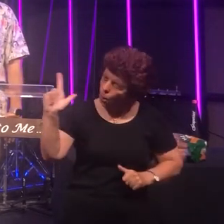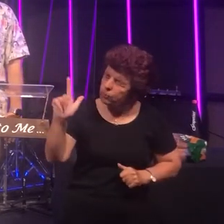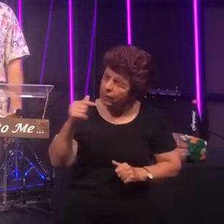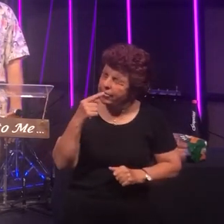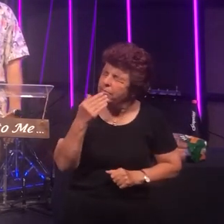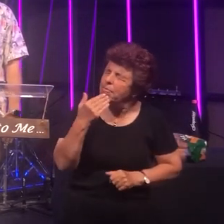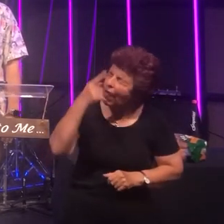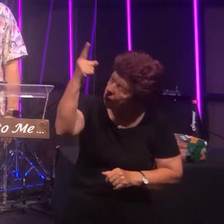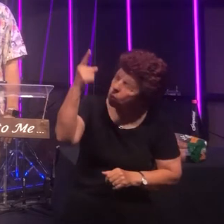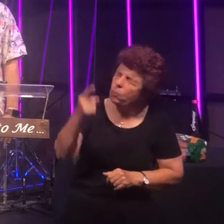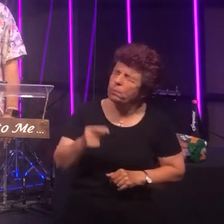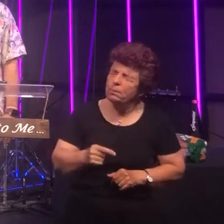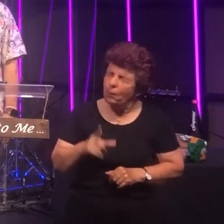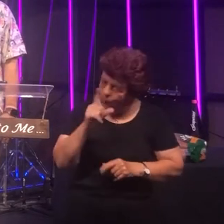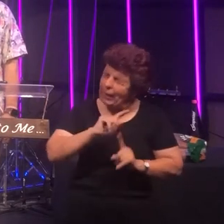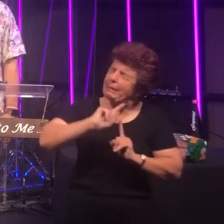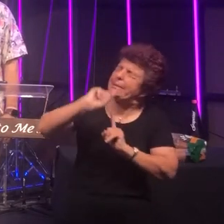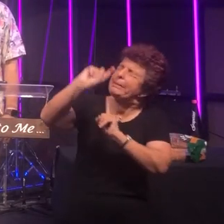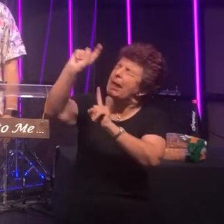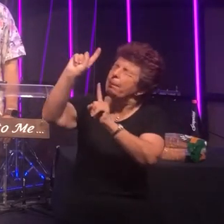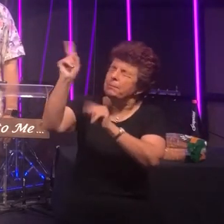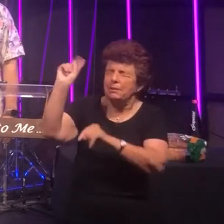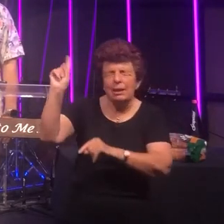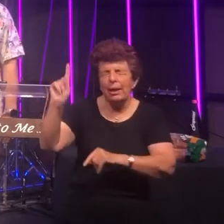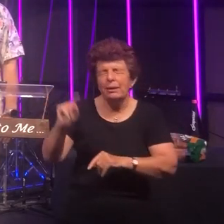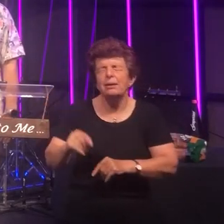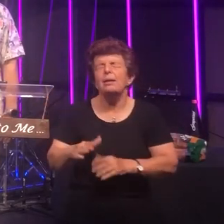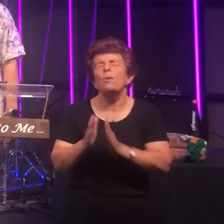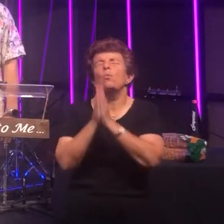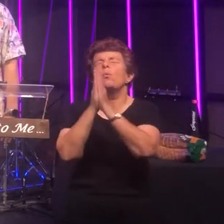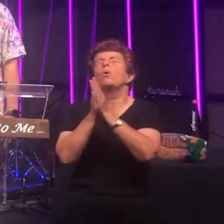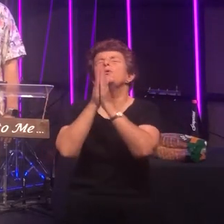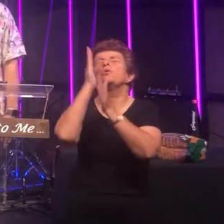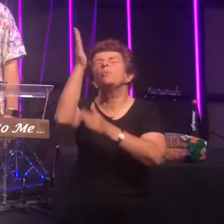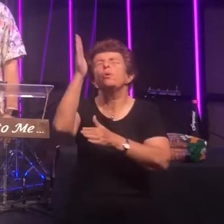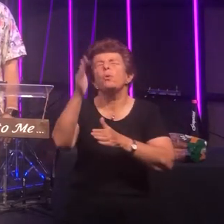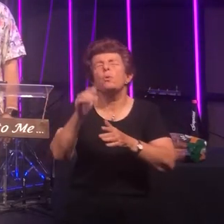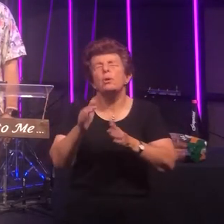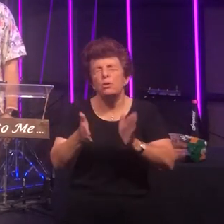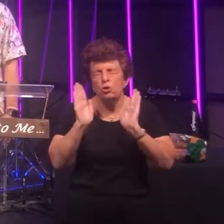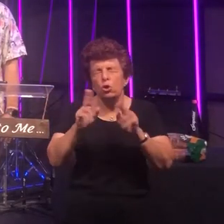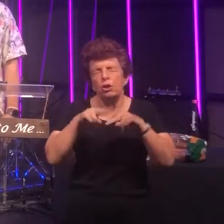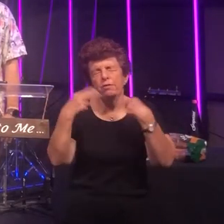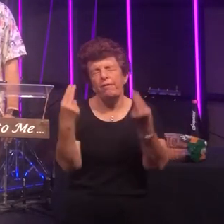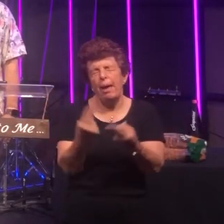can come to you today and just worship you together as a church family! We thank